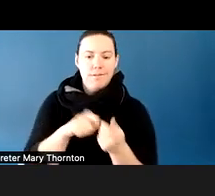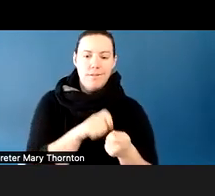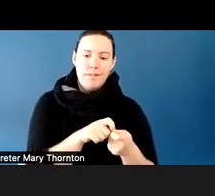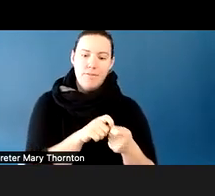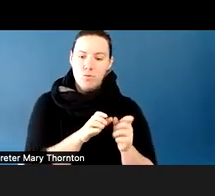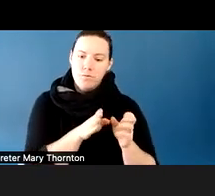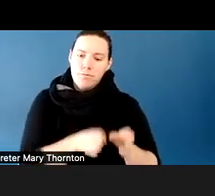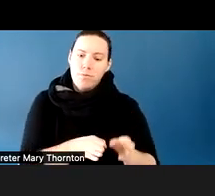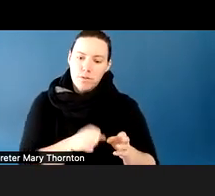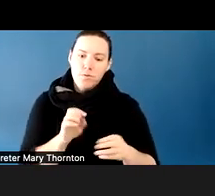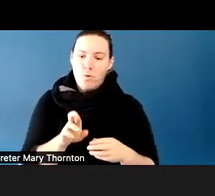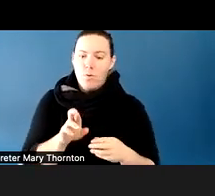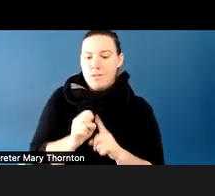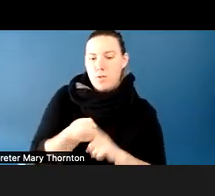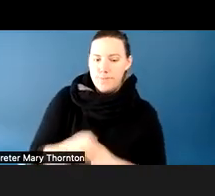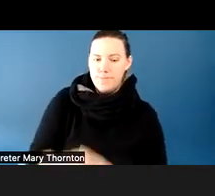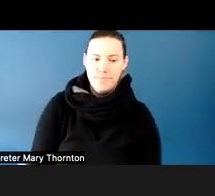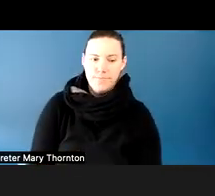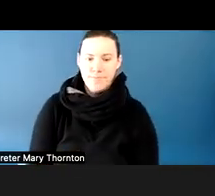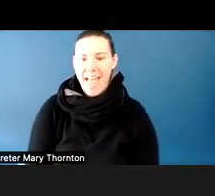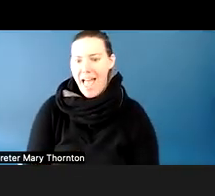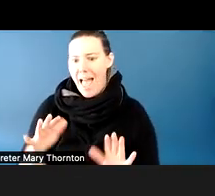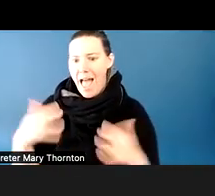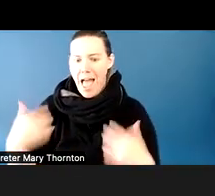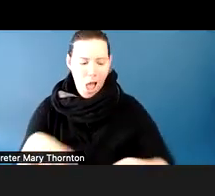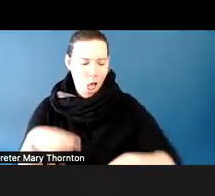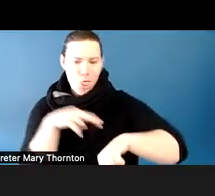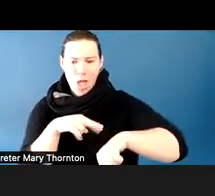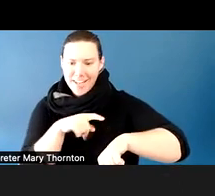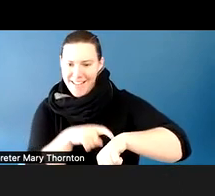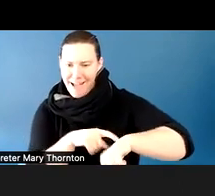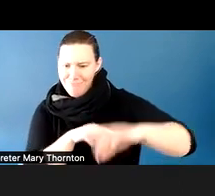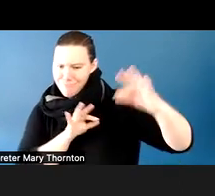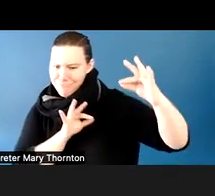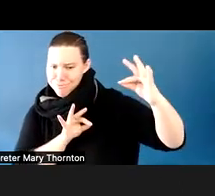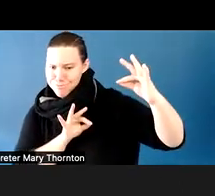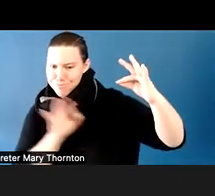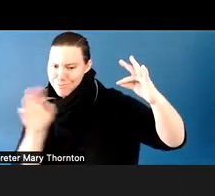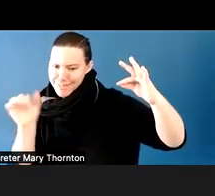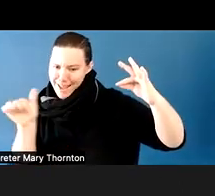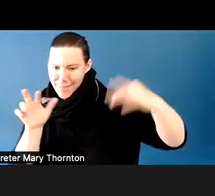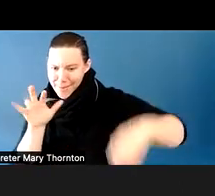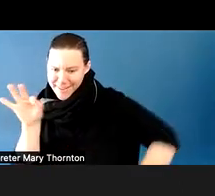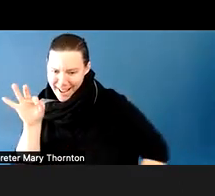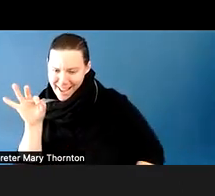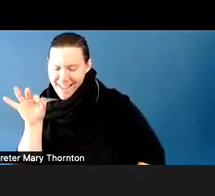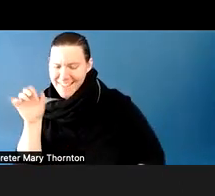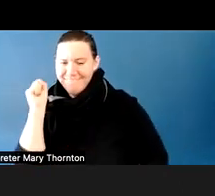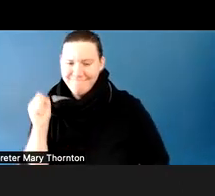right up to 10:39. So I think there will be a chance for questions,